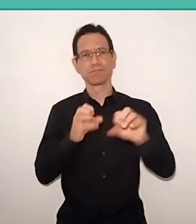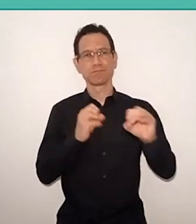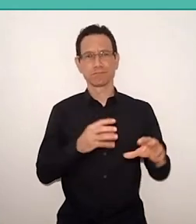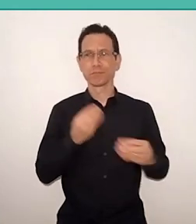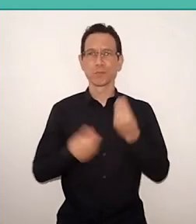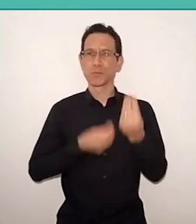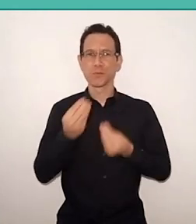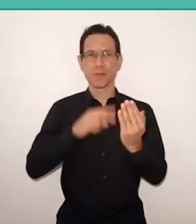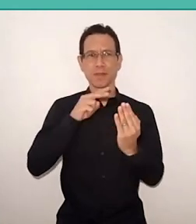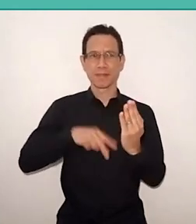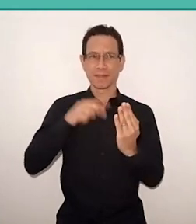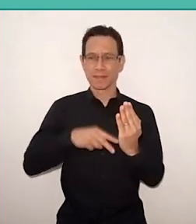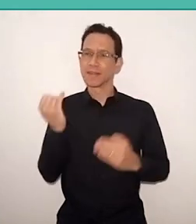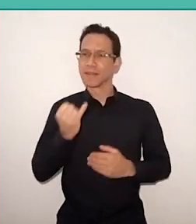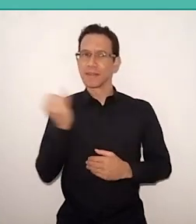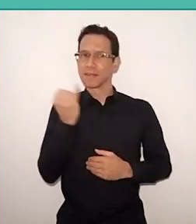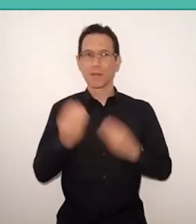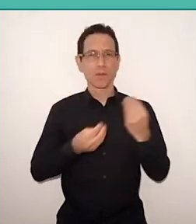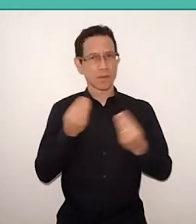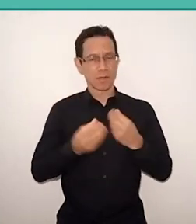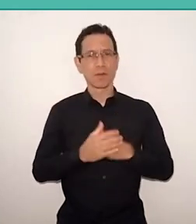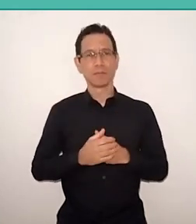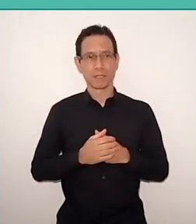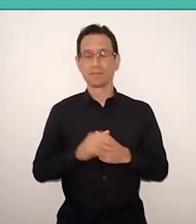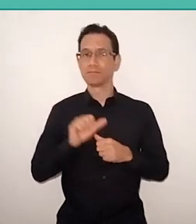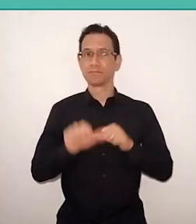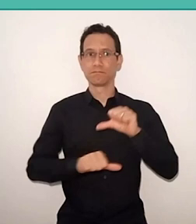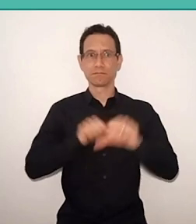So it's a collaboration, with the participation of several people,